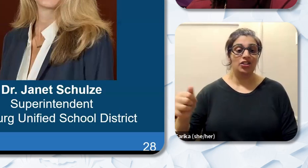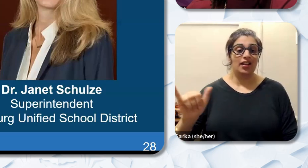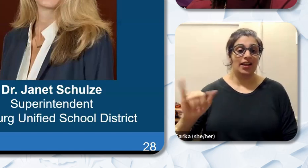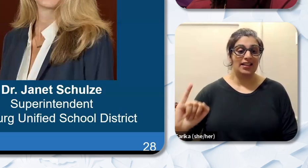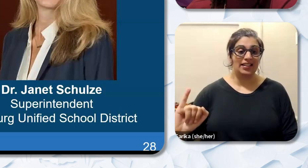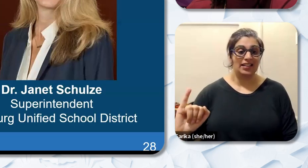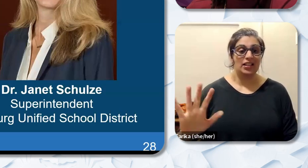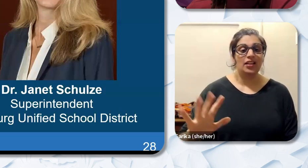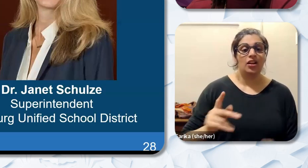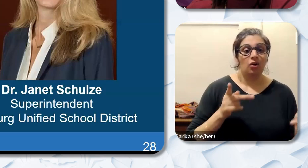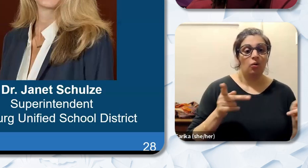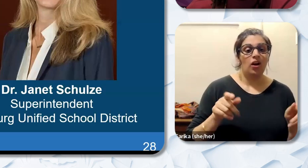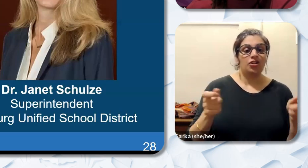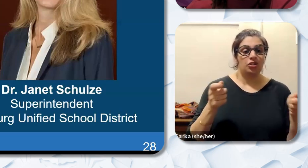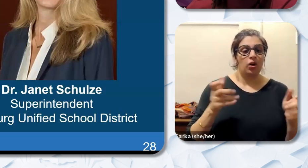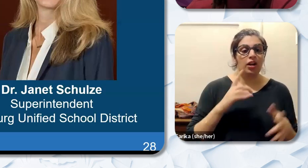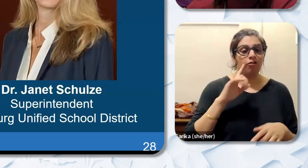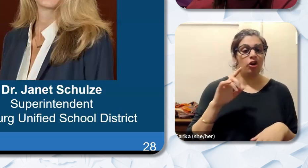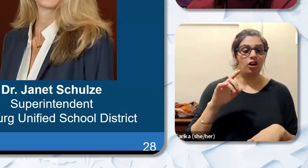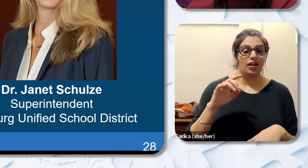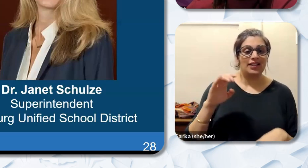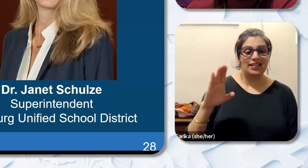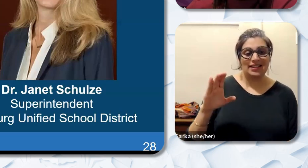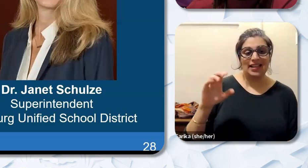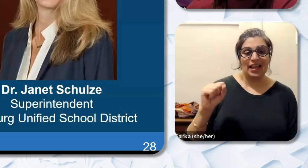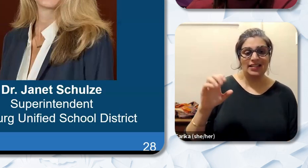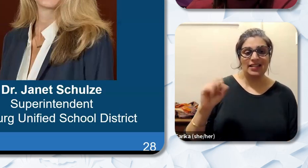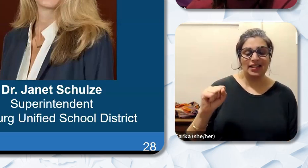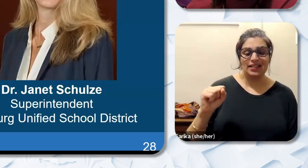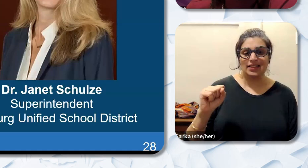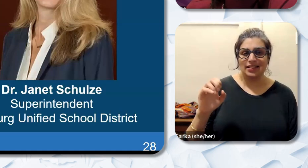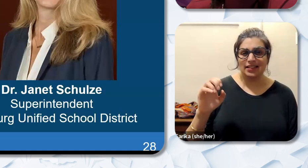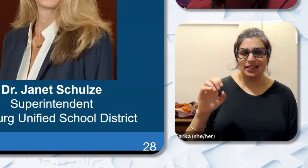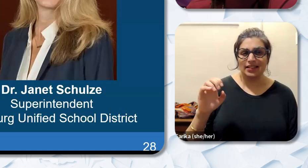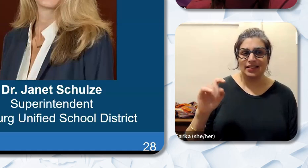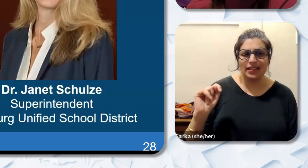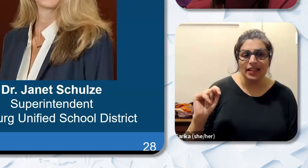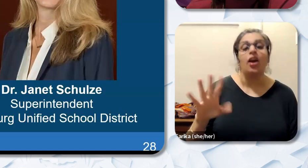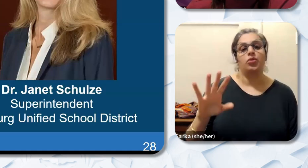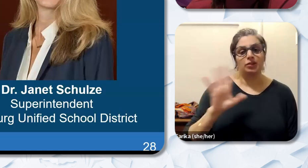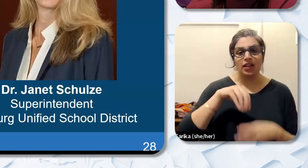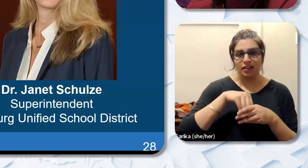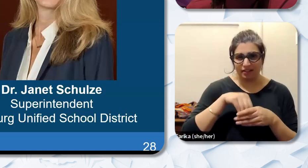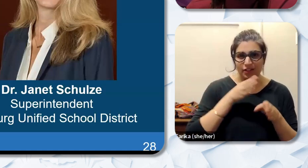Costa Unified School District CSSP. She has been in the field of education for 46 years